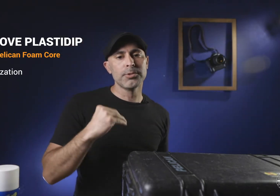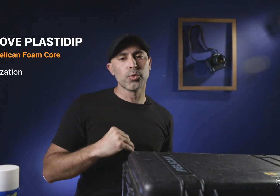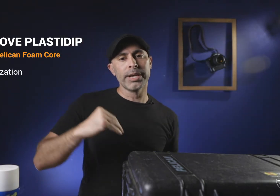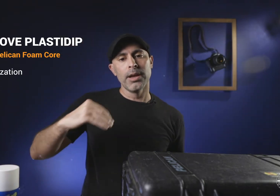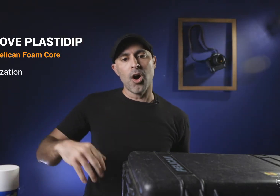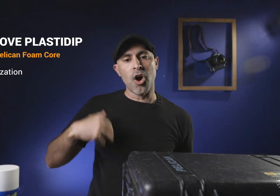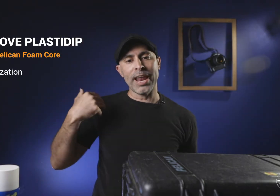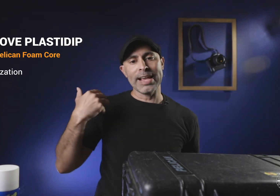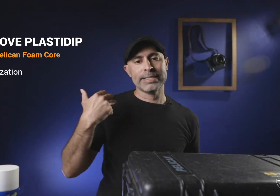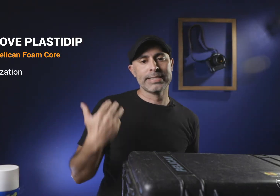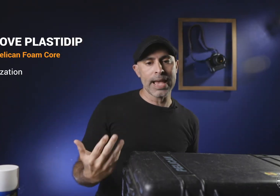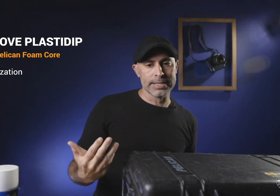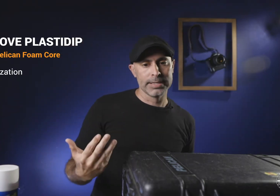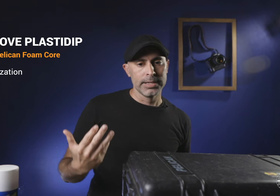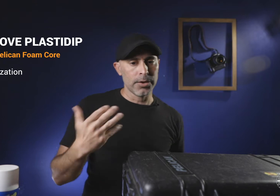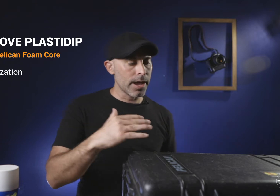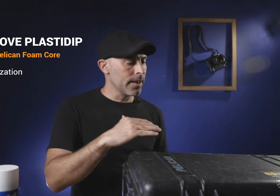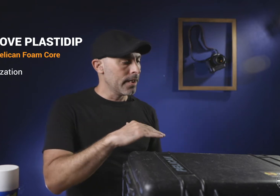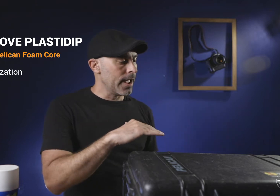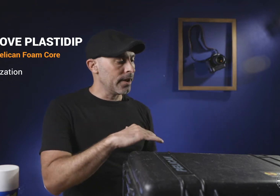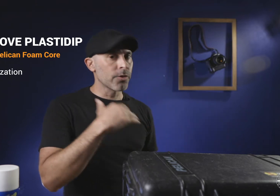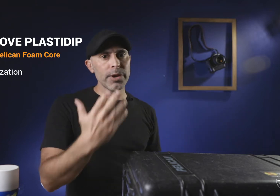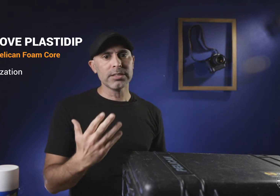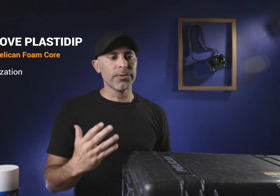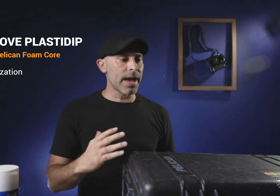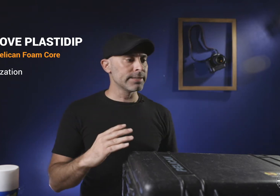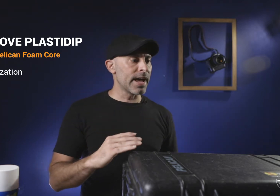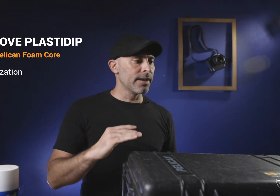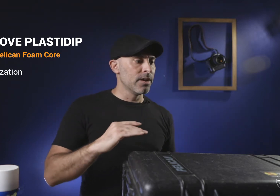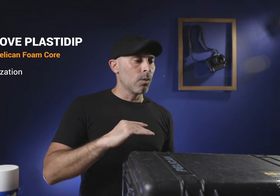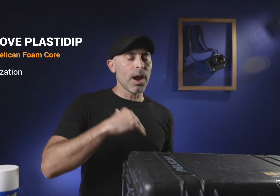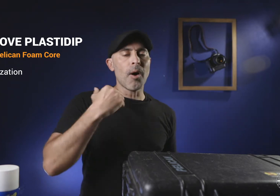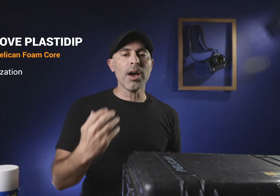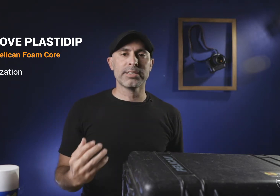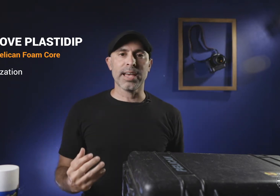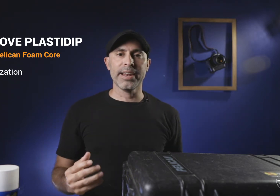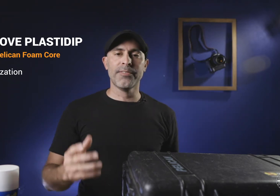doing on a set okay and the reason for that is that when I'm on a set and if